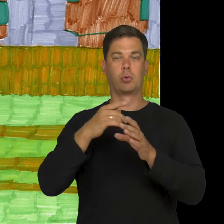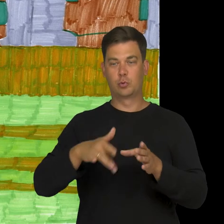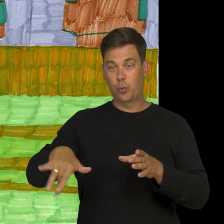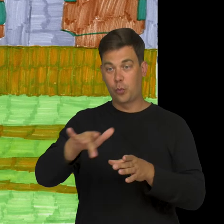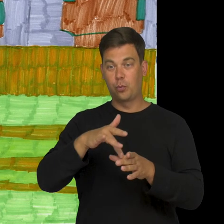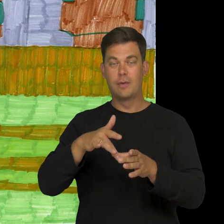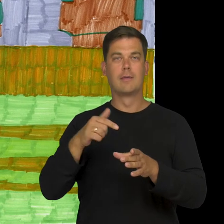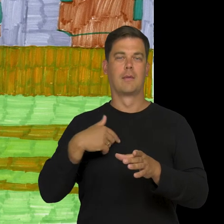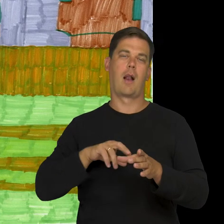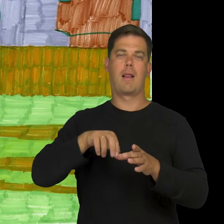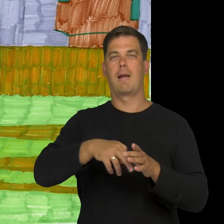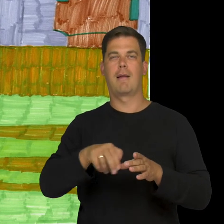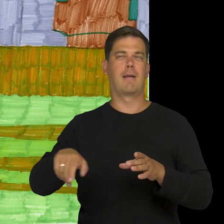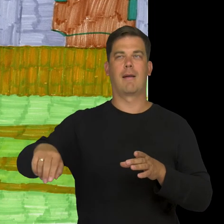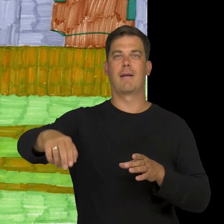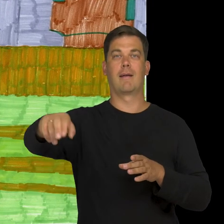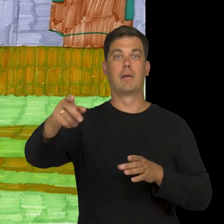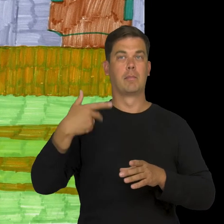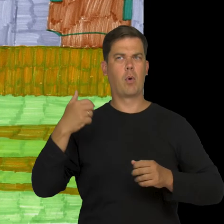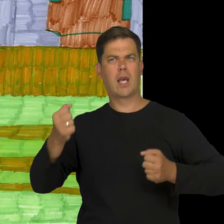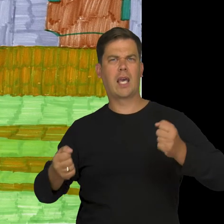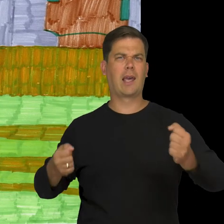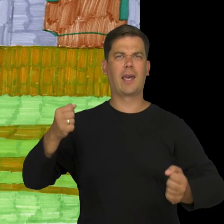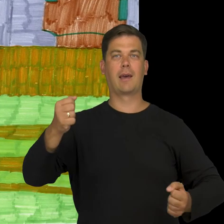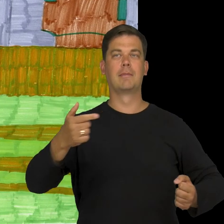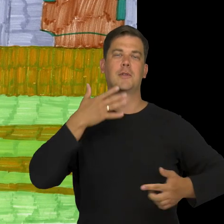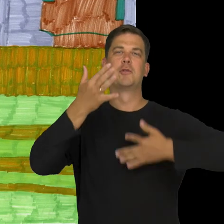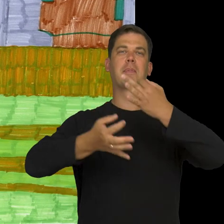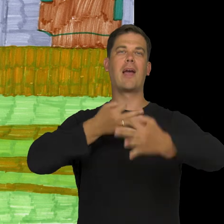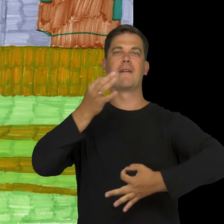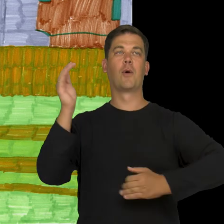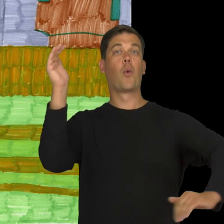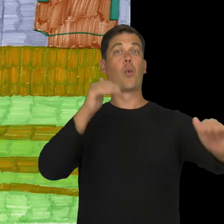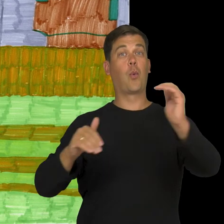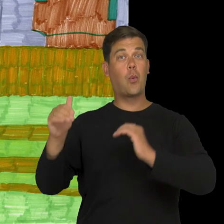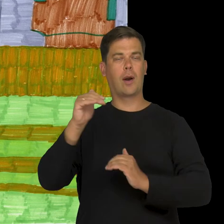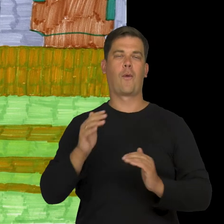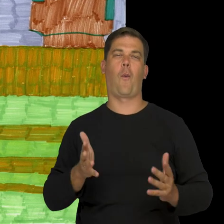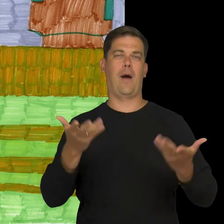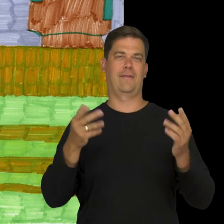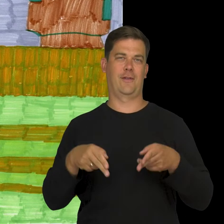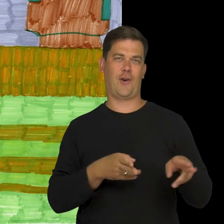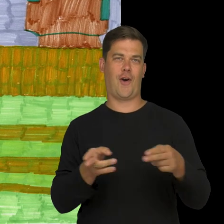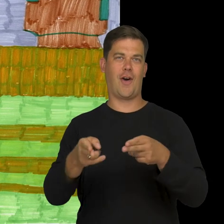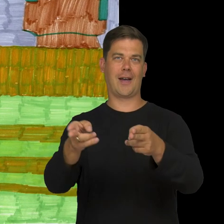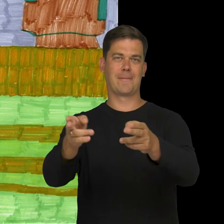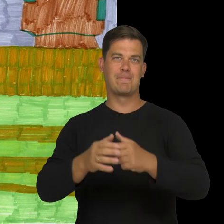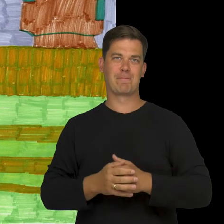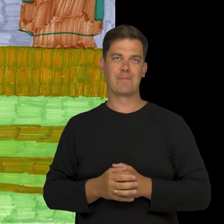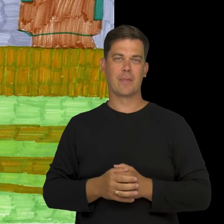and we went into the stream and a bog with mud, walking on steep stones, with sticks and we sang songs when walking on easy trails.